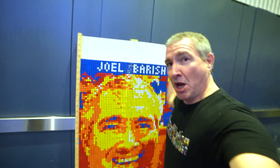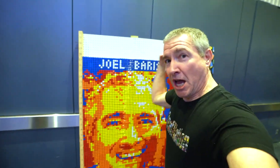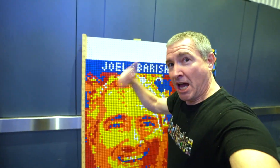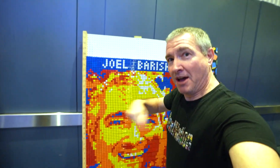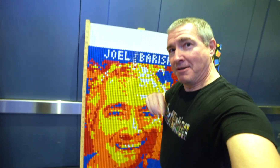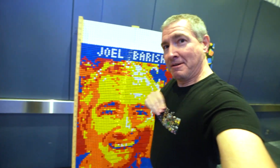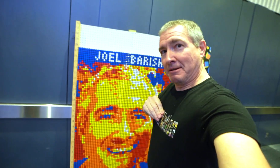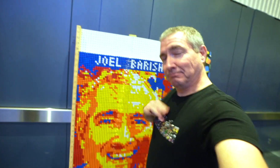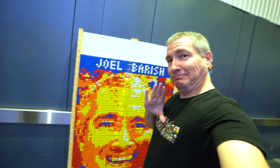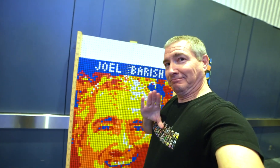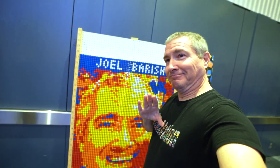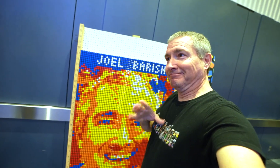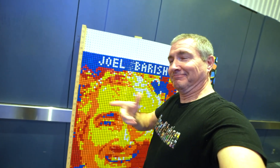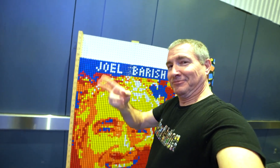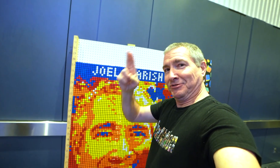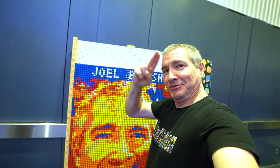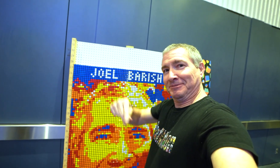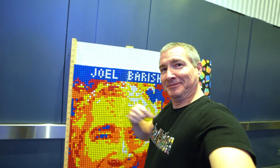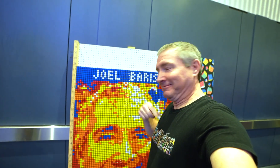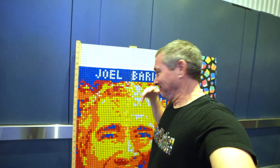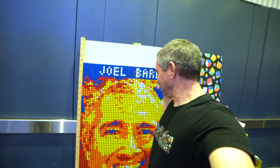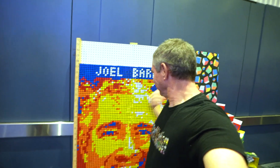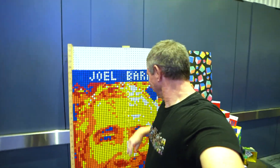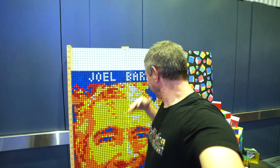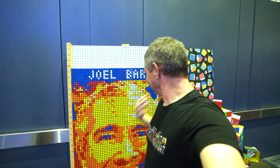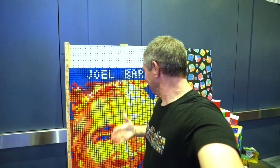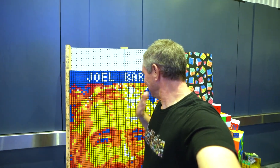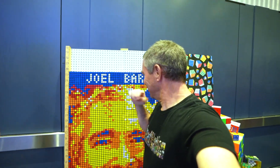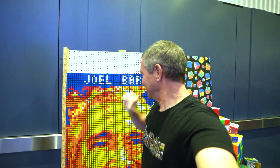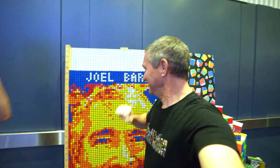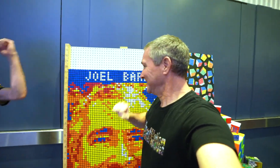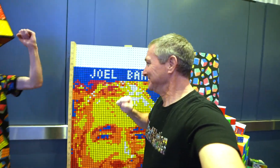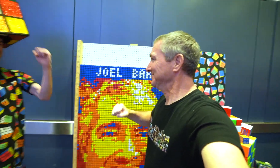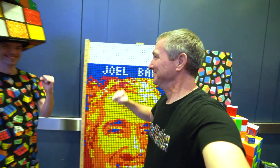Whoa, what a great honor. Excellent work!